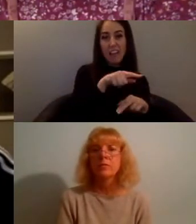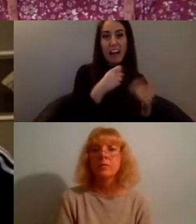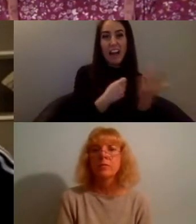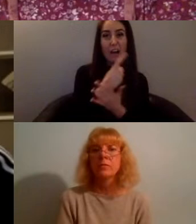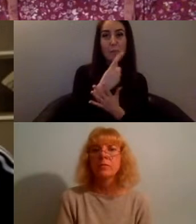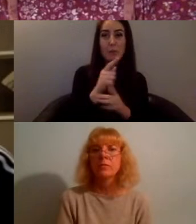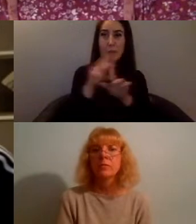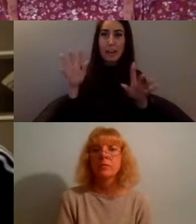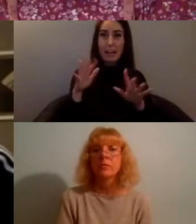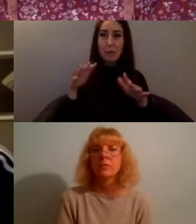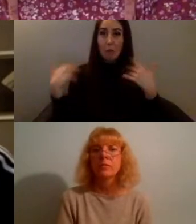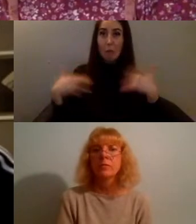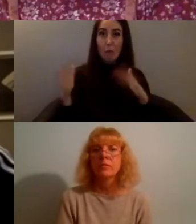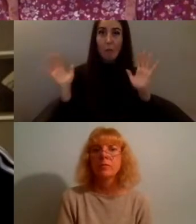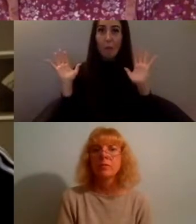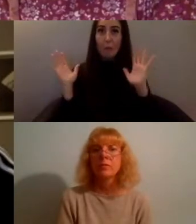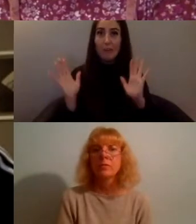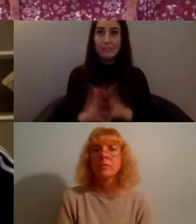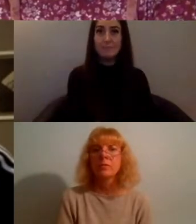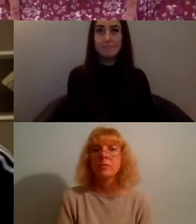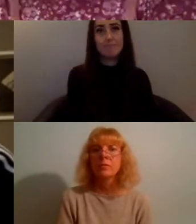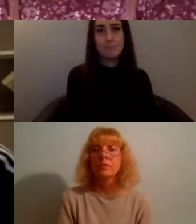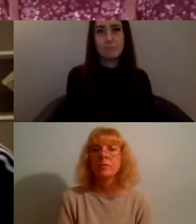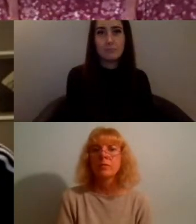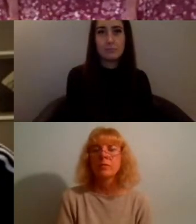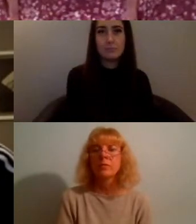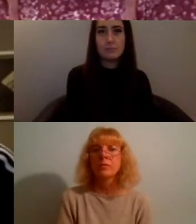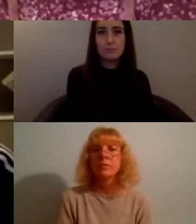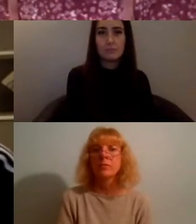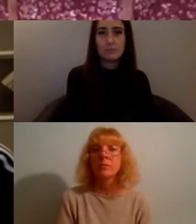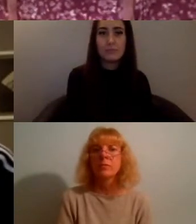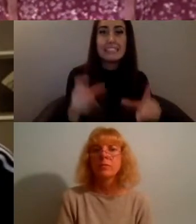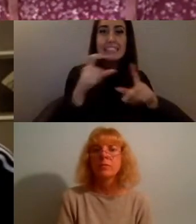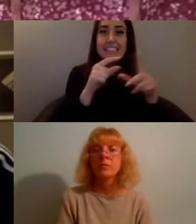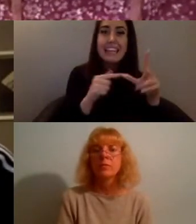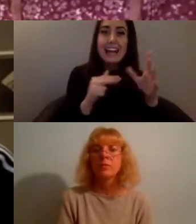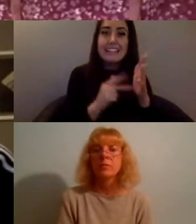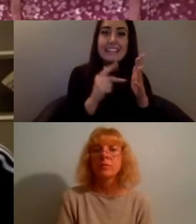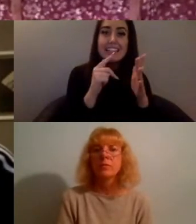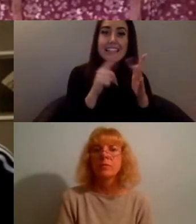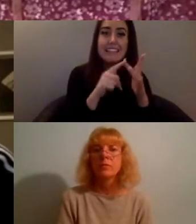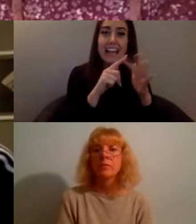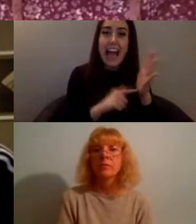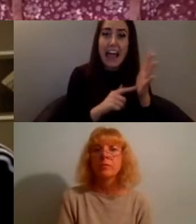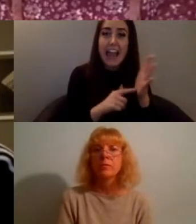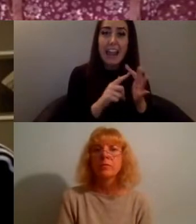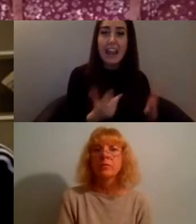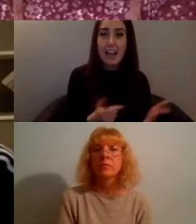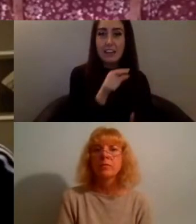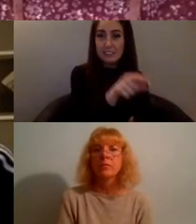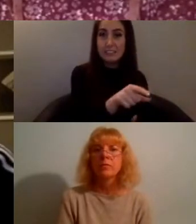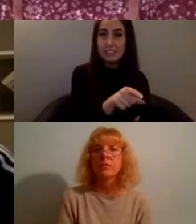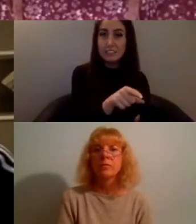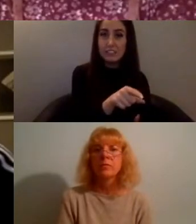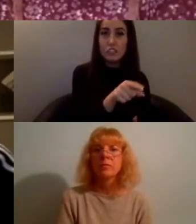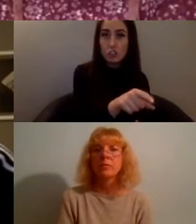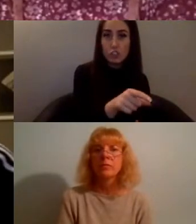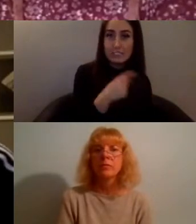thank you Tori um I think for me it's like some sort of like translation of like skills in terms of like